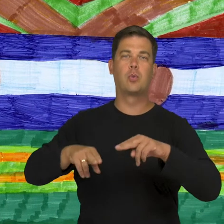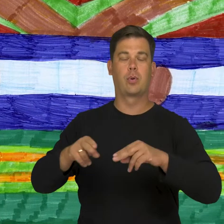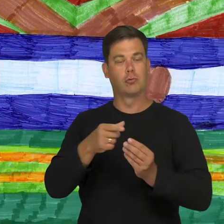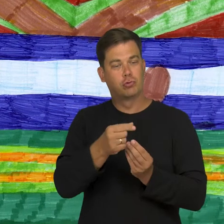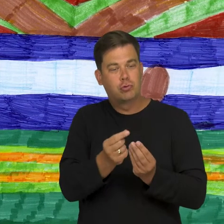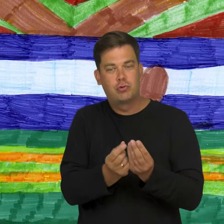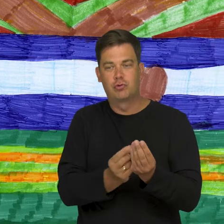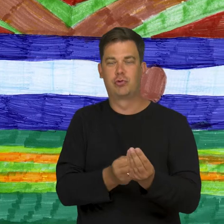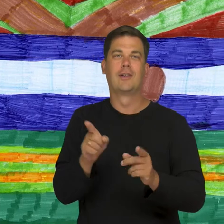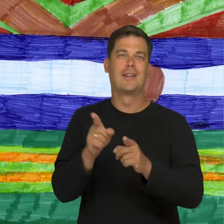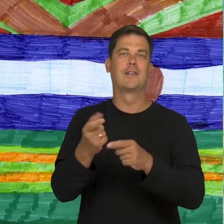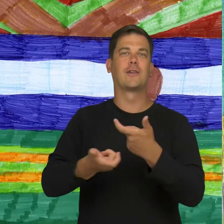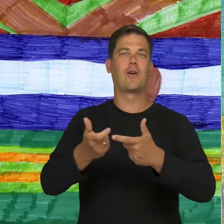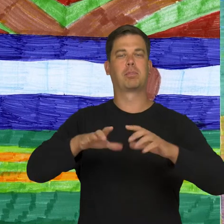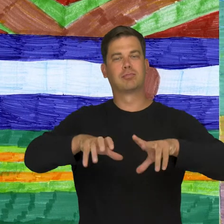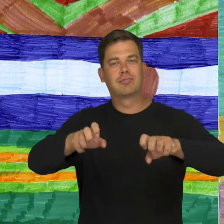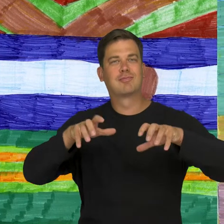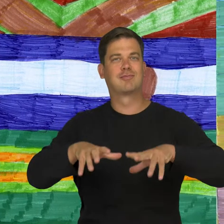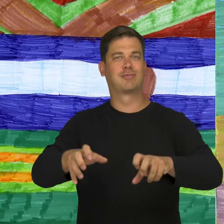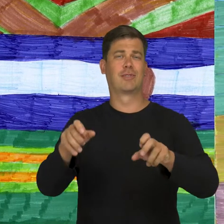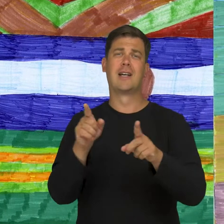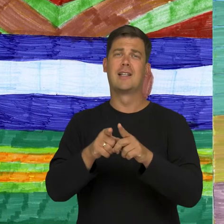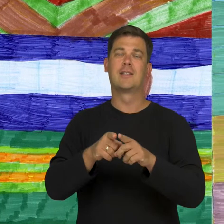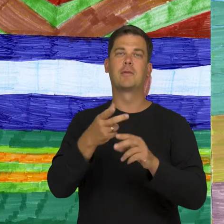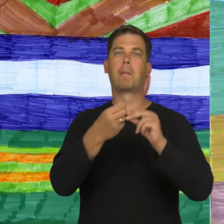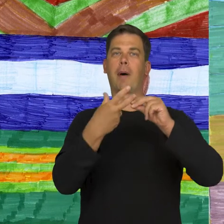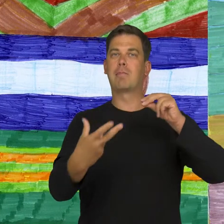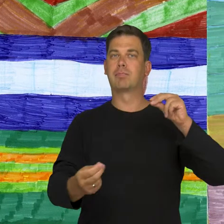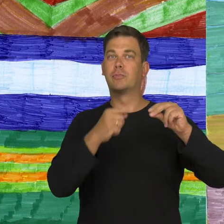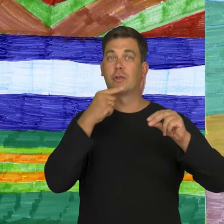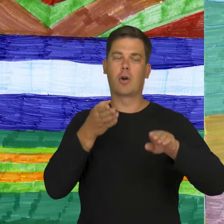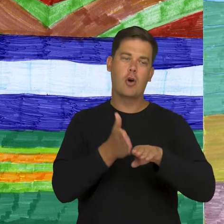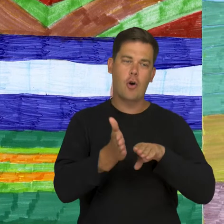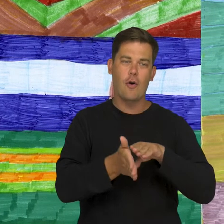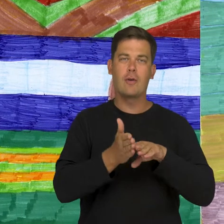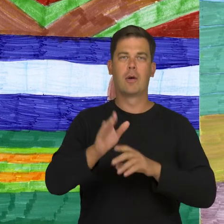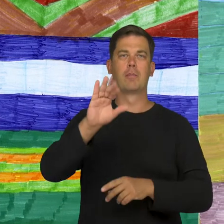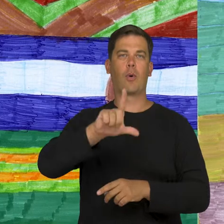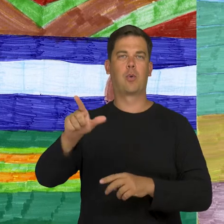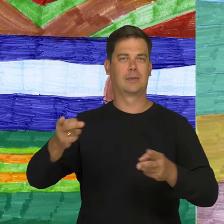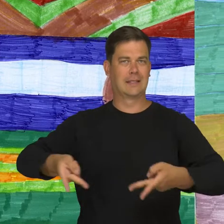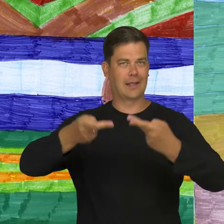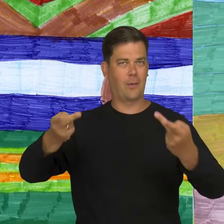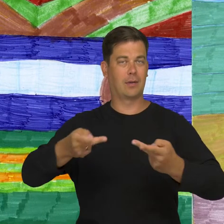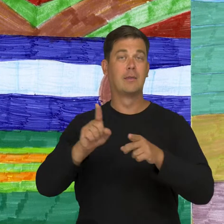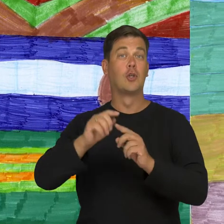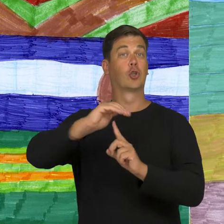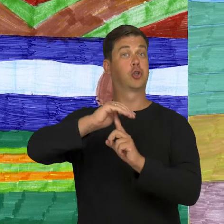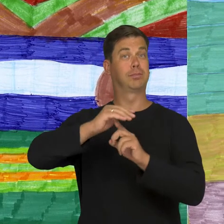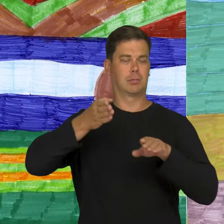I was preparing the dough for the shortcrust tart. I cut bell peppers for a broccoli and pepper salad, I chopped mushrooms for the mushroom dish